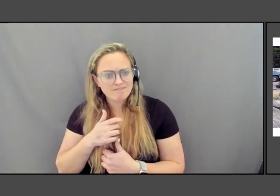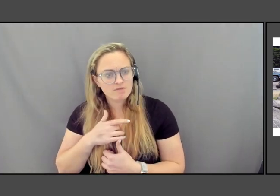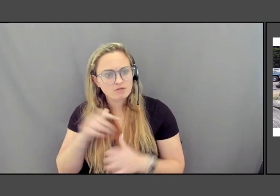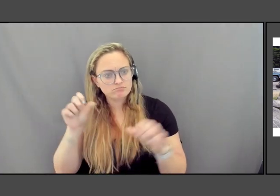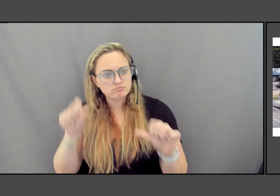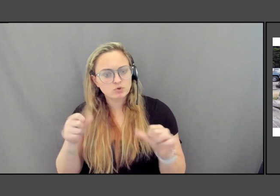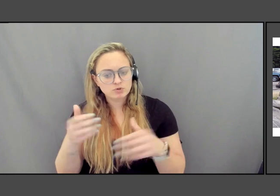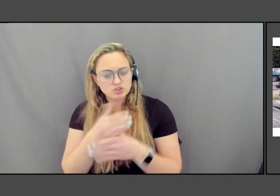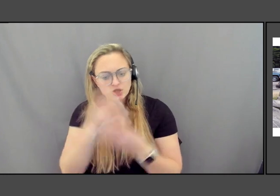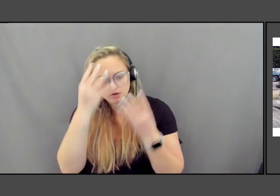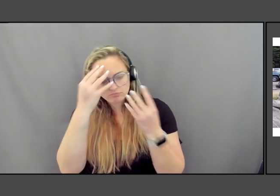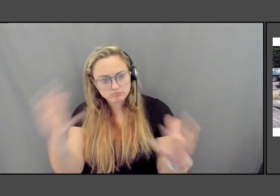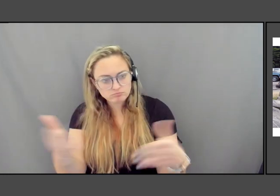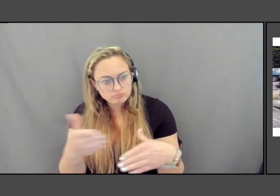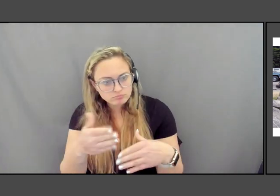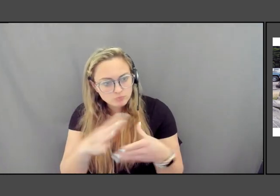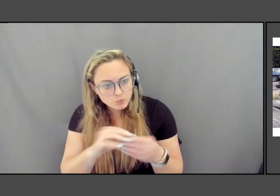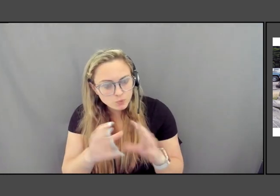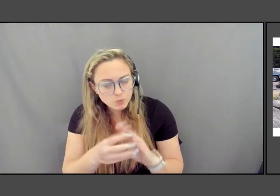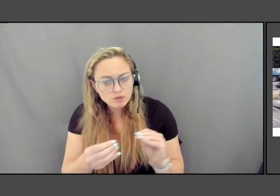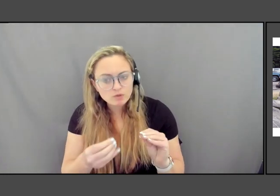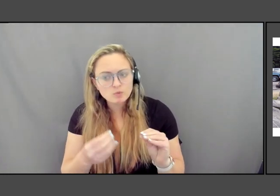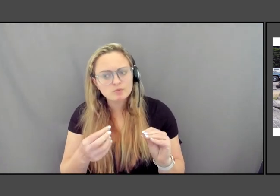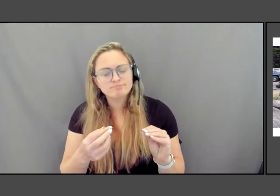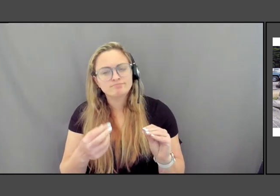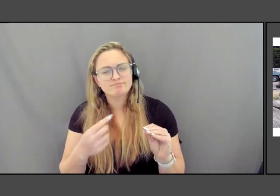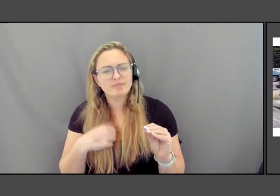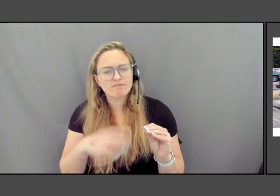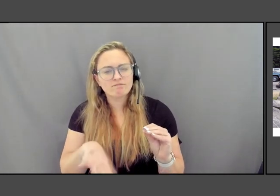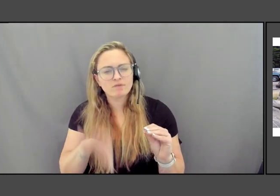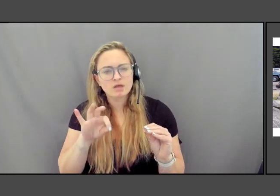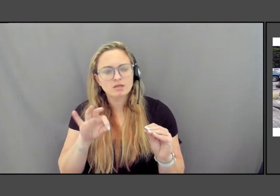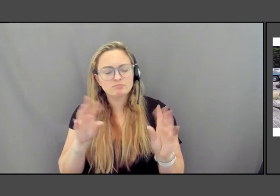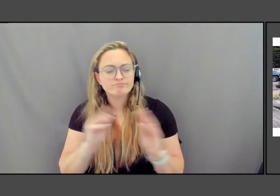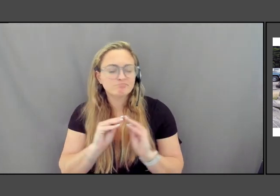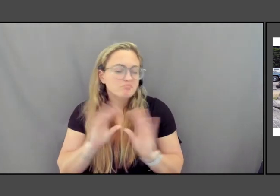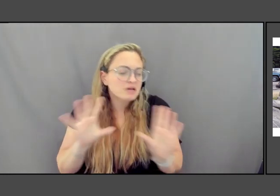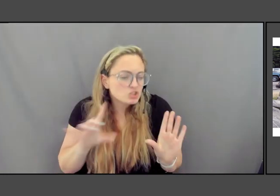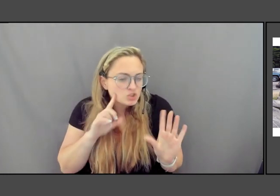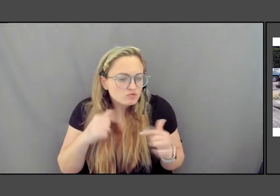What I find magical and I think this is something that as I've done these works,